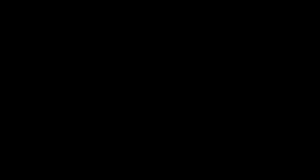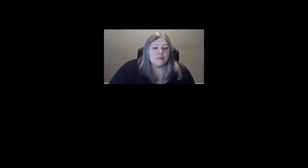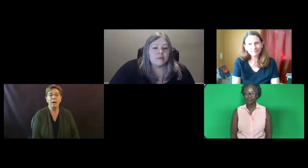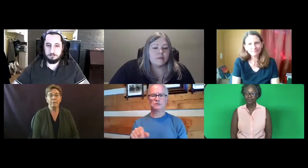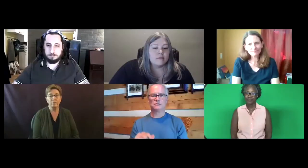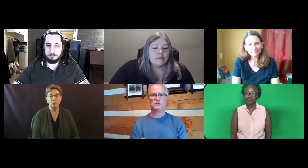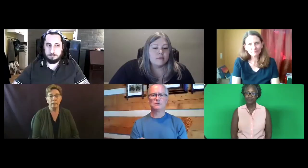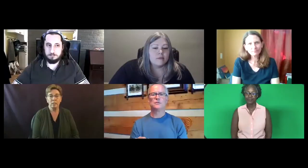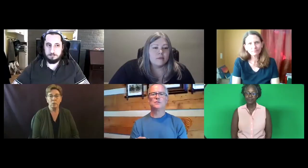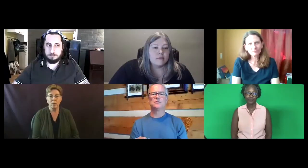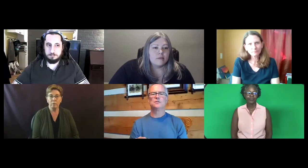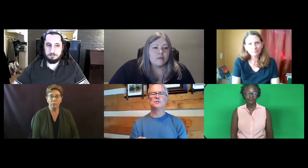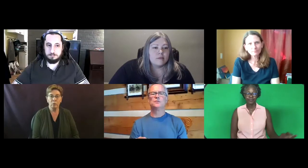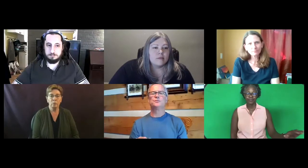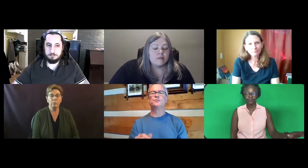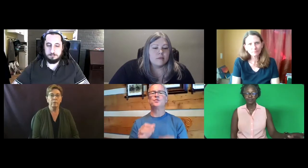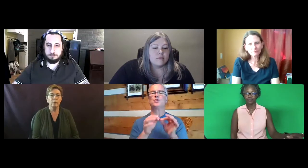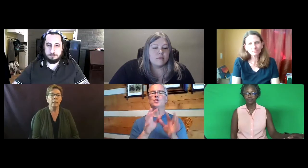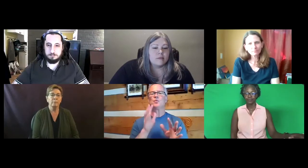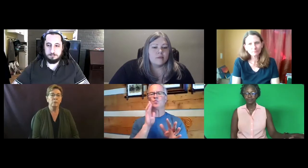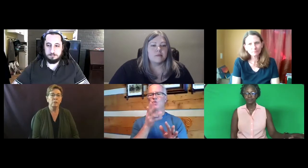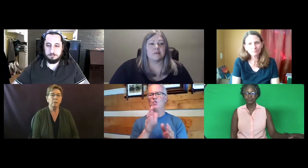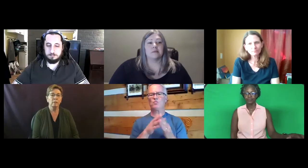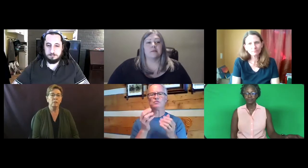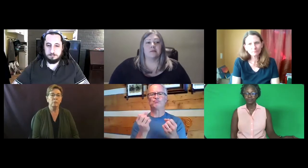Cliff: We will record this town hall meeting. We do have live captioning provided at the bottom of the screen as well for those who prefer captioning.